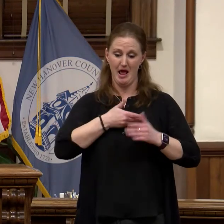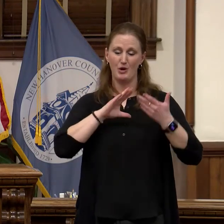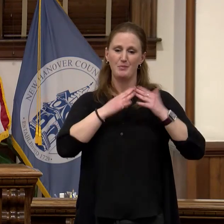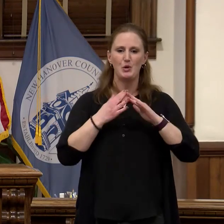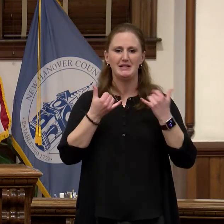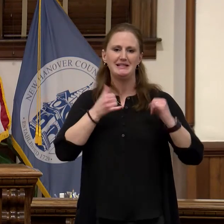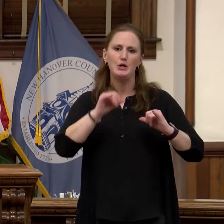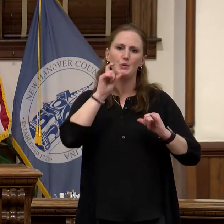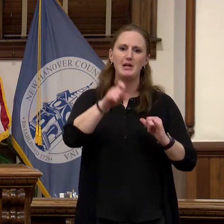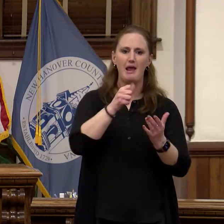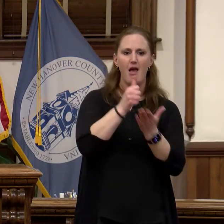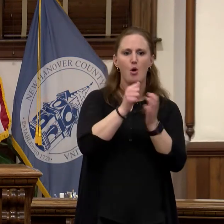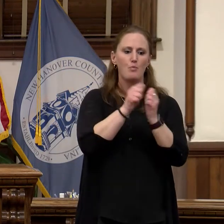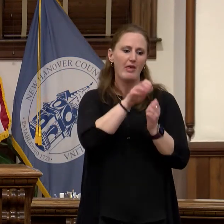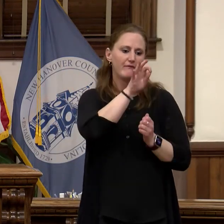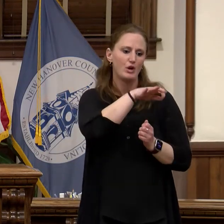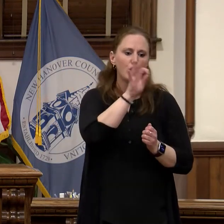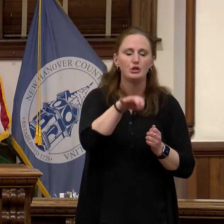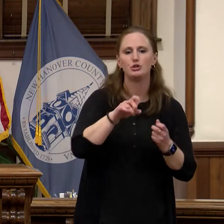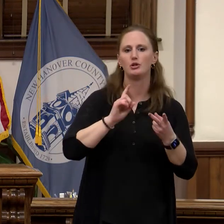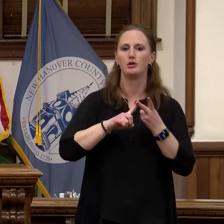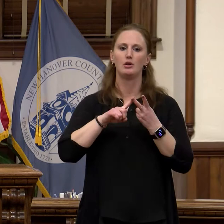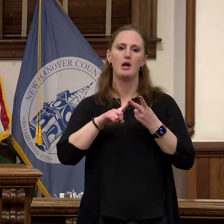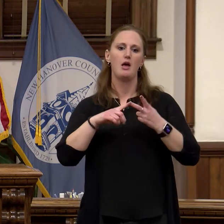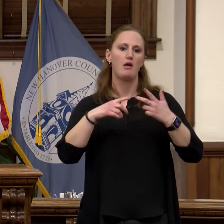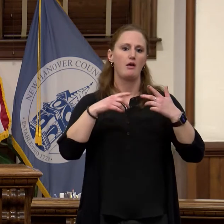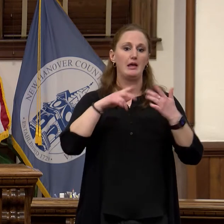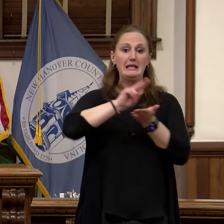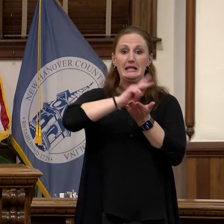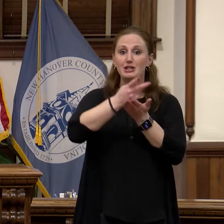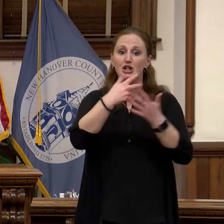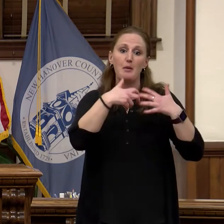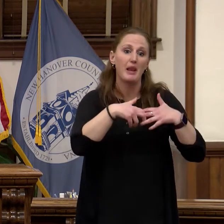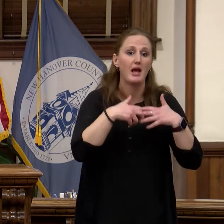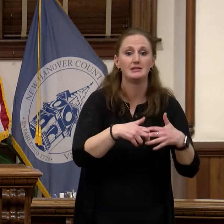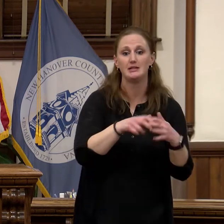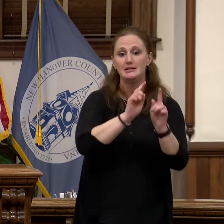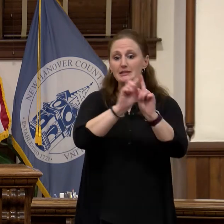stress and hardship the disaster brings and I am grateful for our staff our